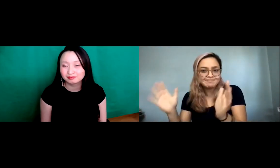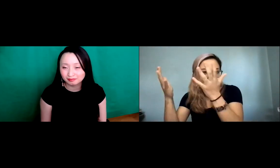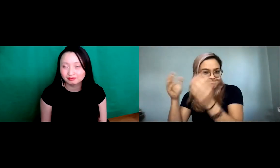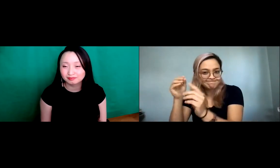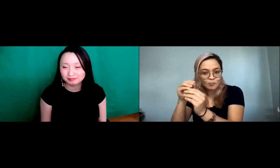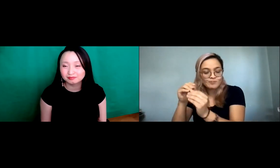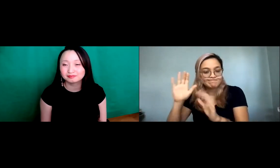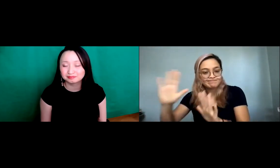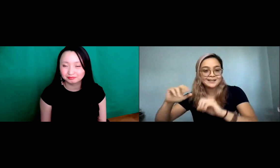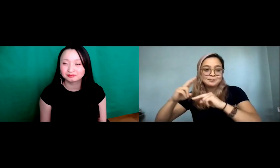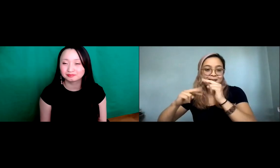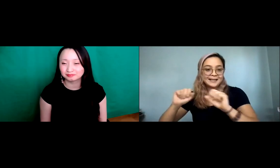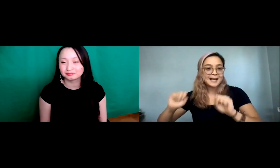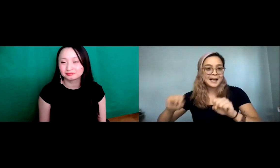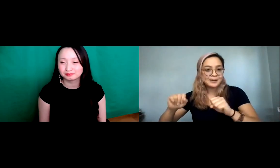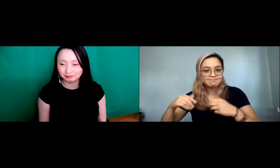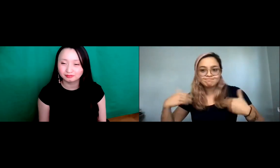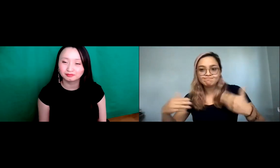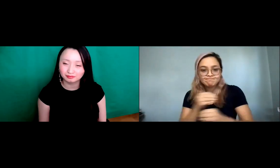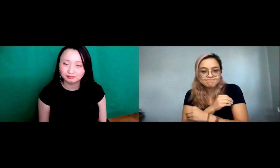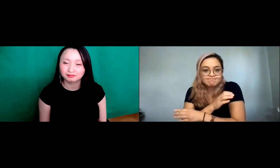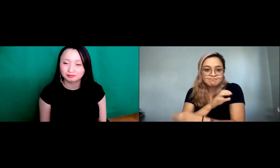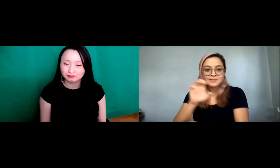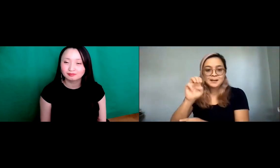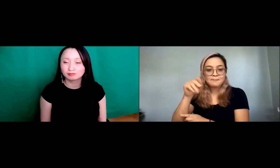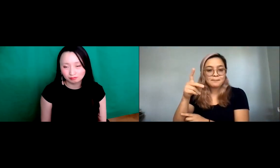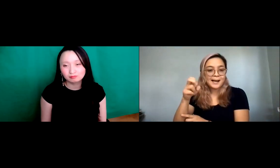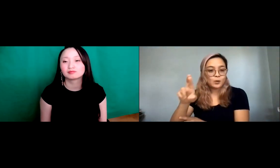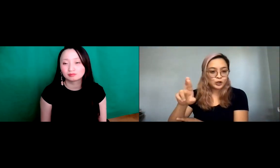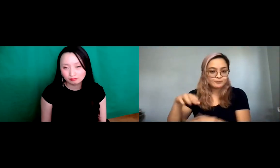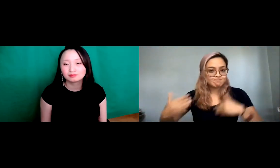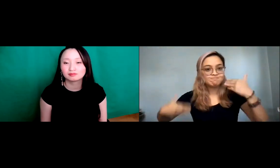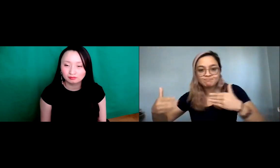And so we want to organize and, you know, build up those organizations internationally